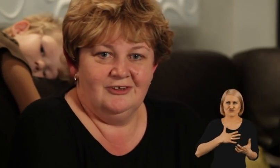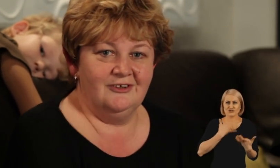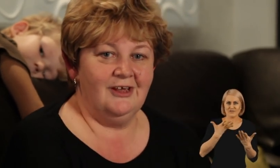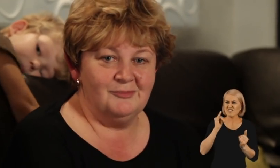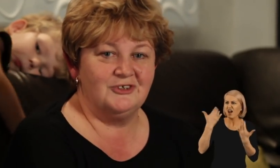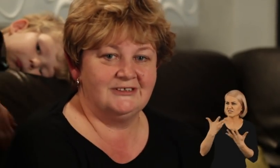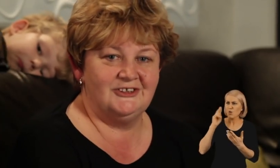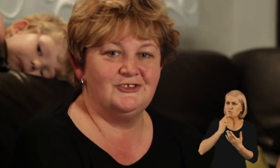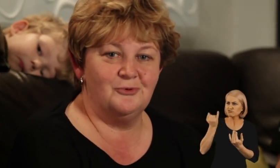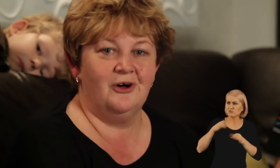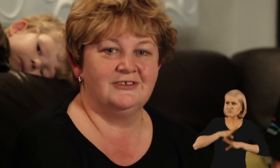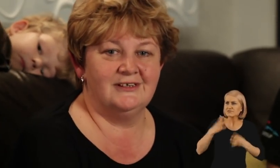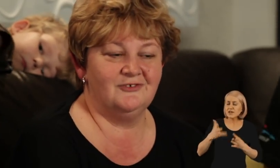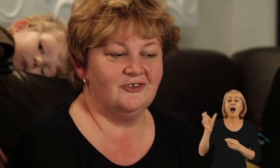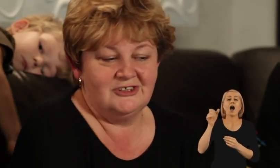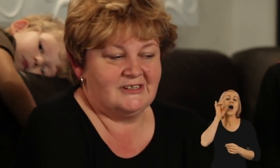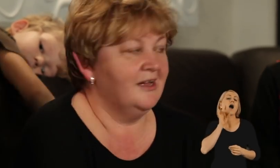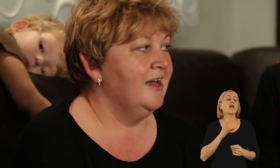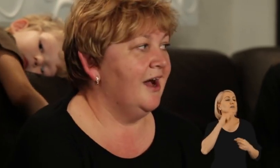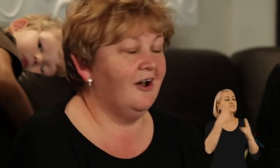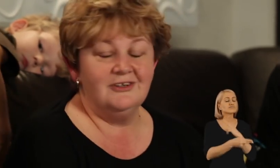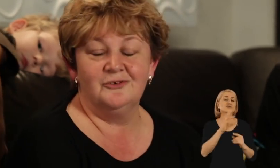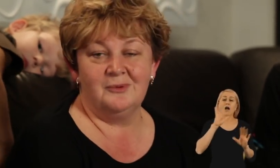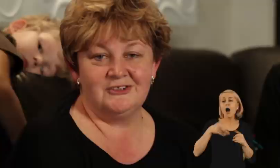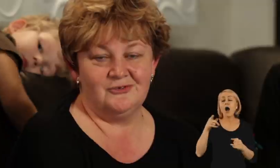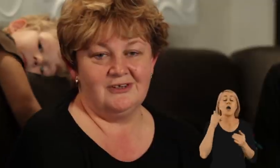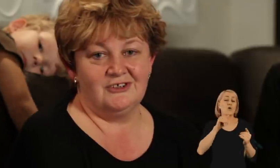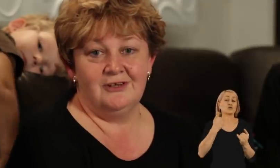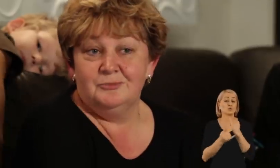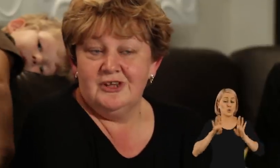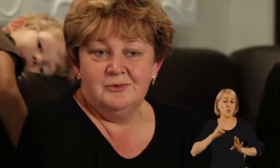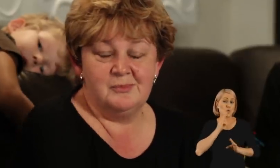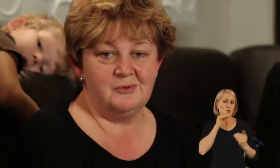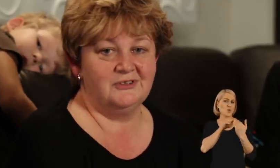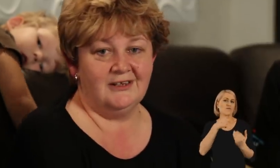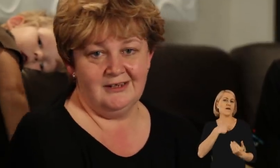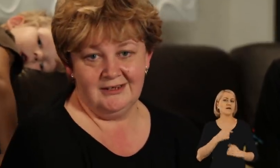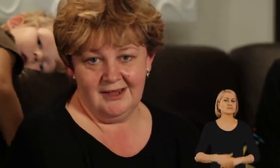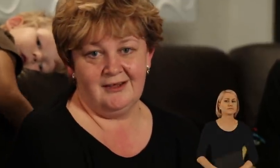how can one want to have a Deaf child. She explained that a Deaf child would be like her.